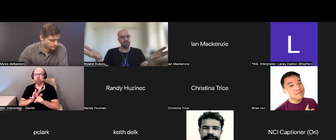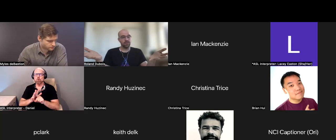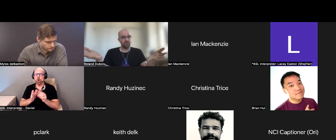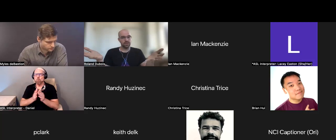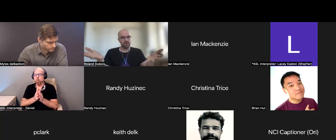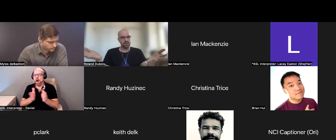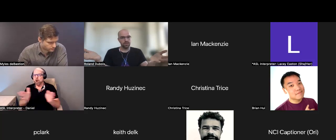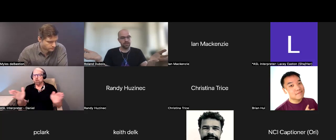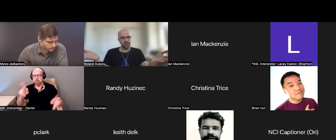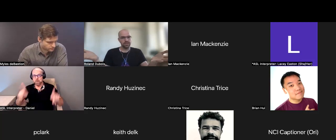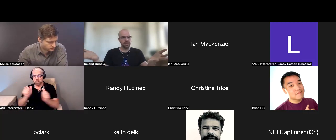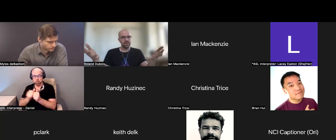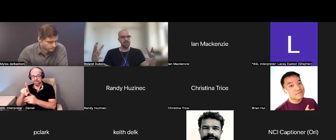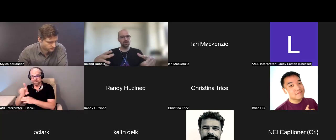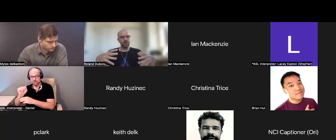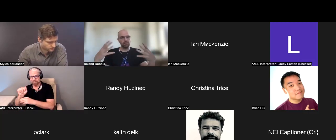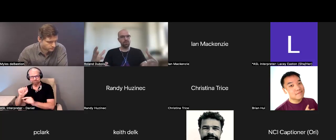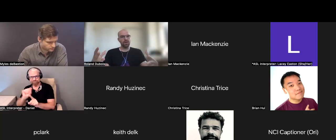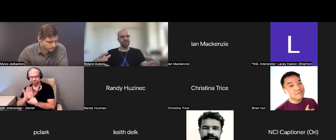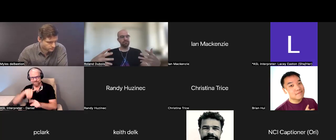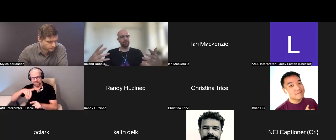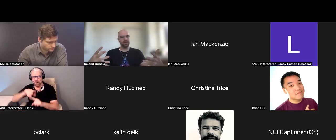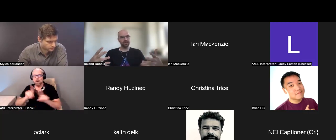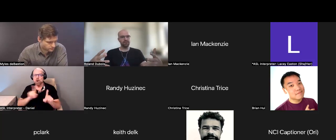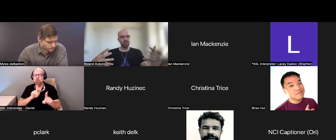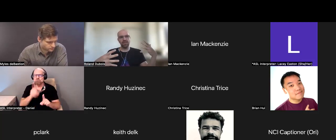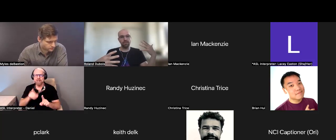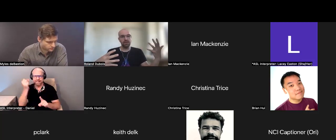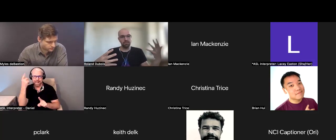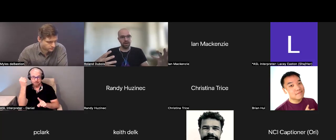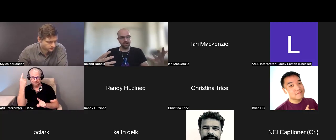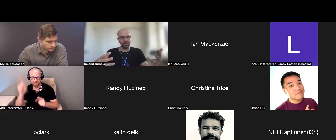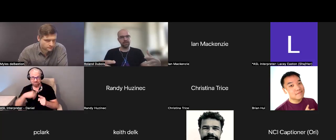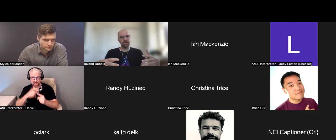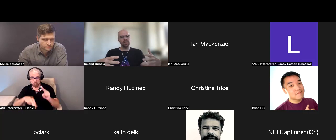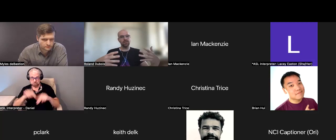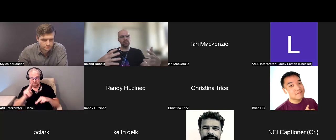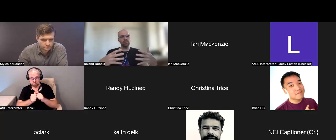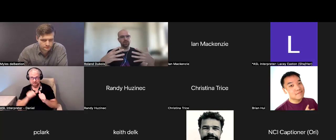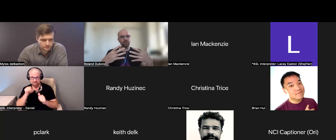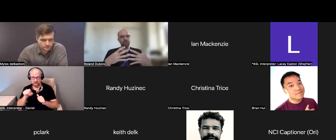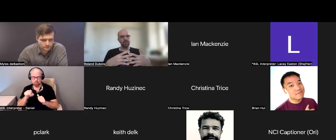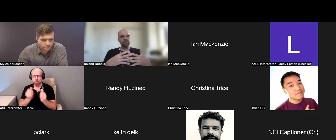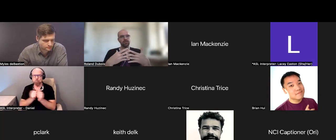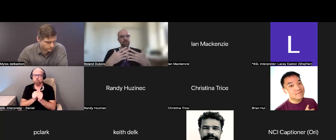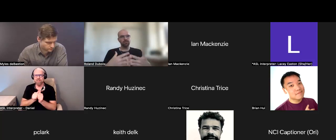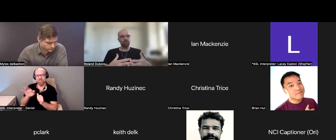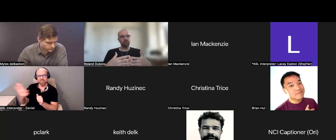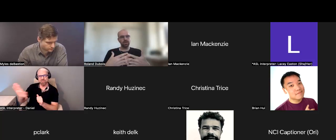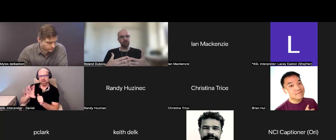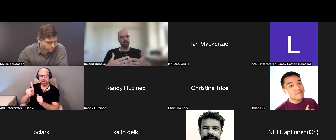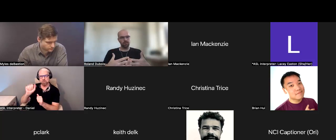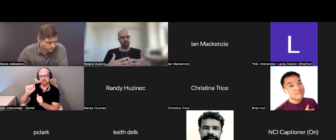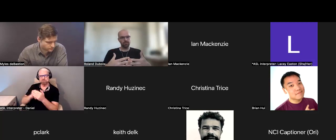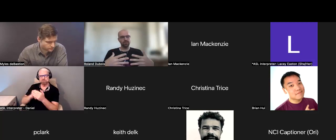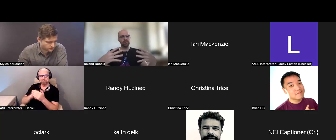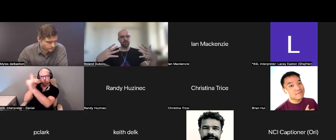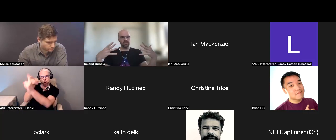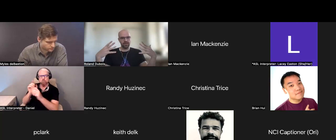with physical disabilities, to empathize and build with them in mind. You need to expose people that